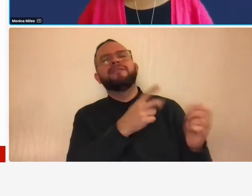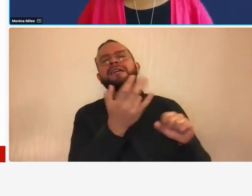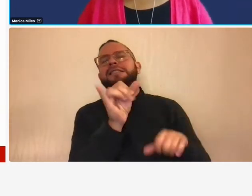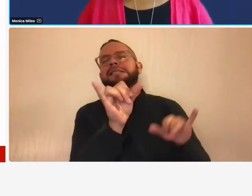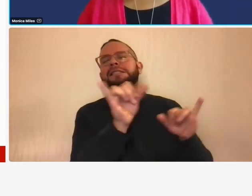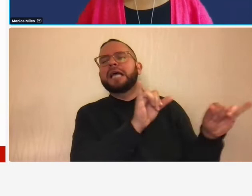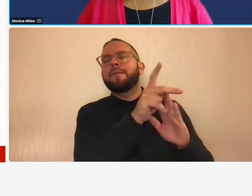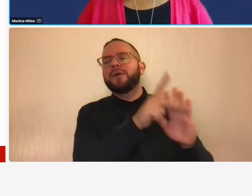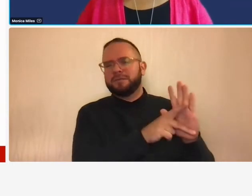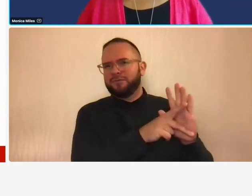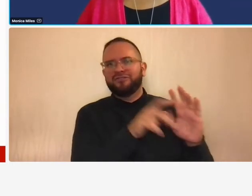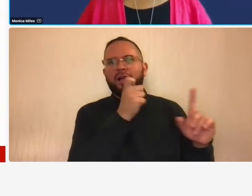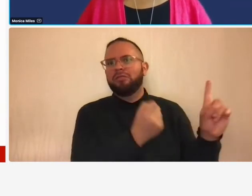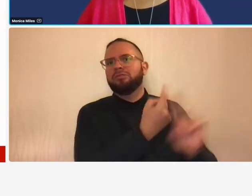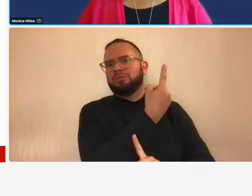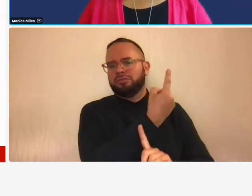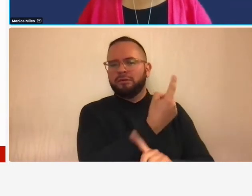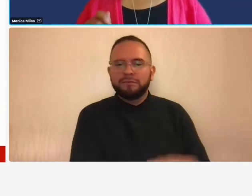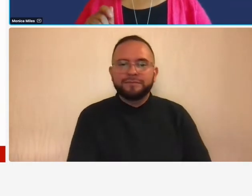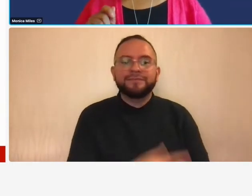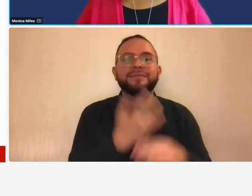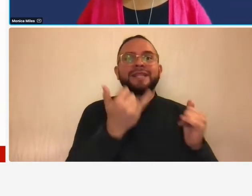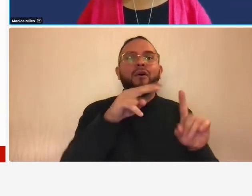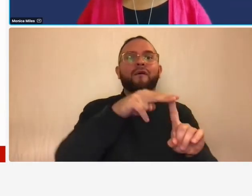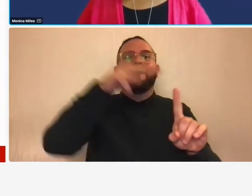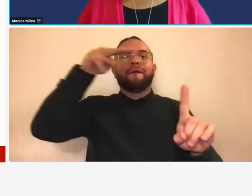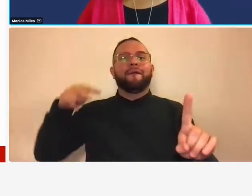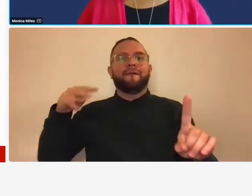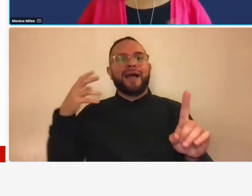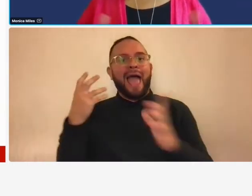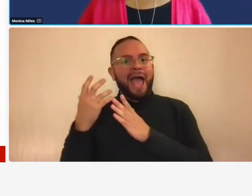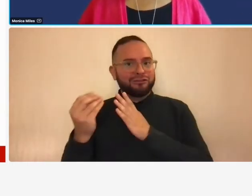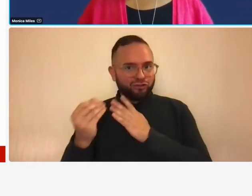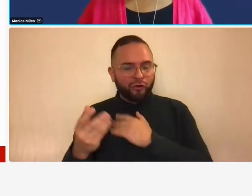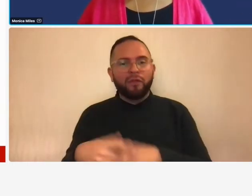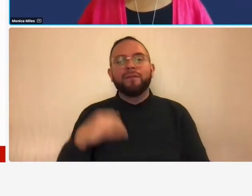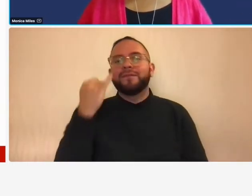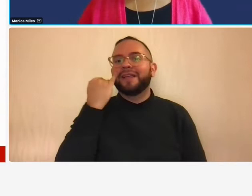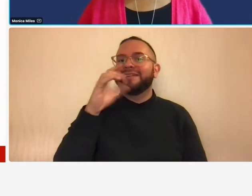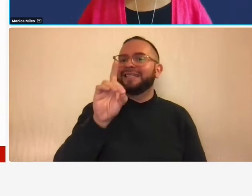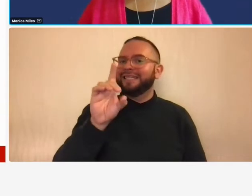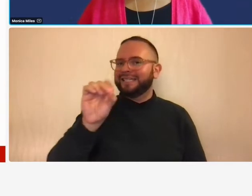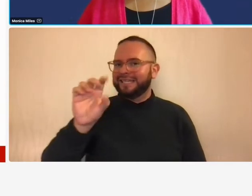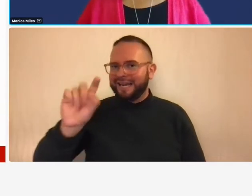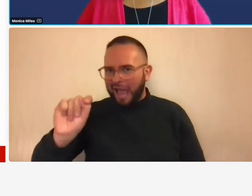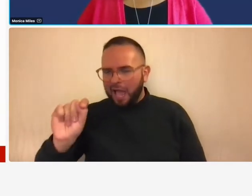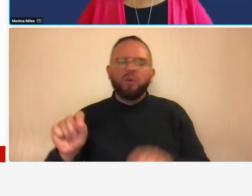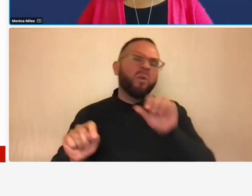okay from an external perspective when ddot or any other dot looks at your financial